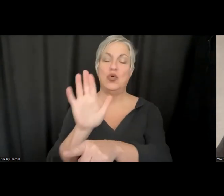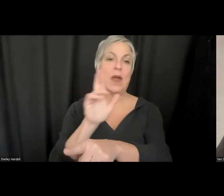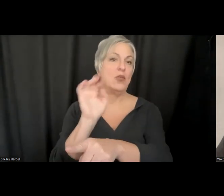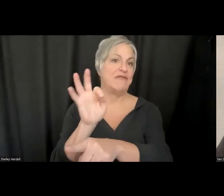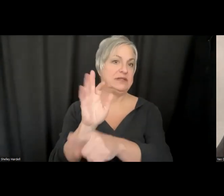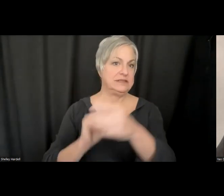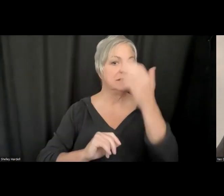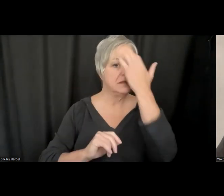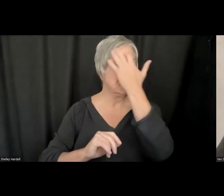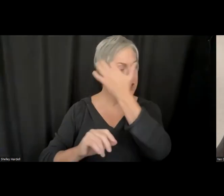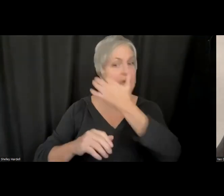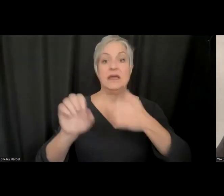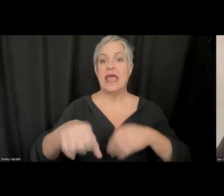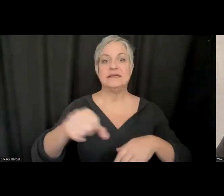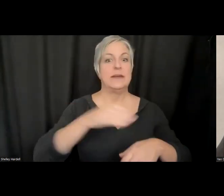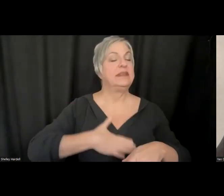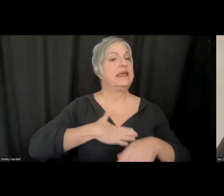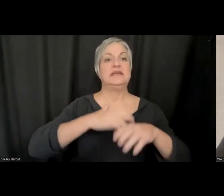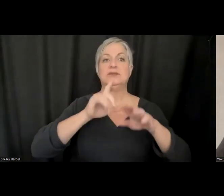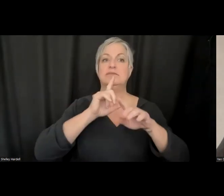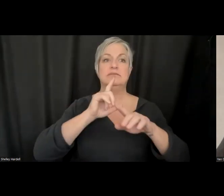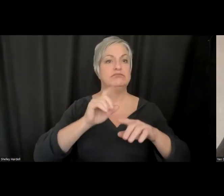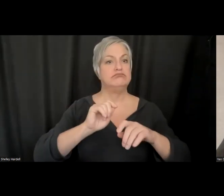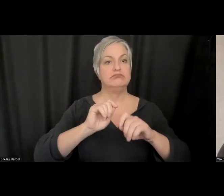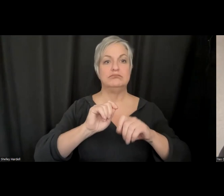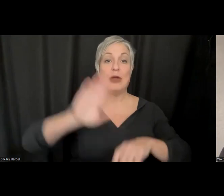feel free to answer in chat or raise your hand. In the meantime